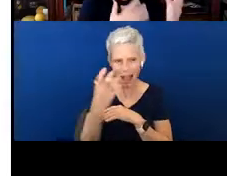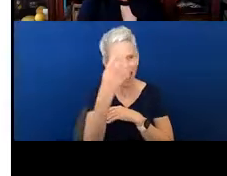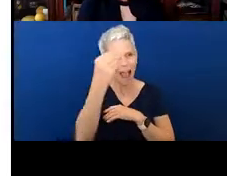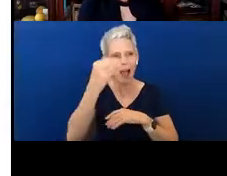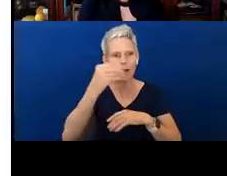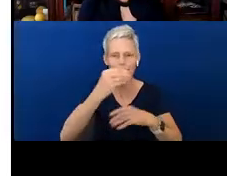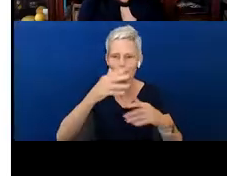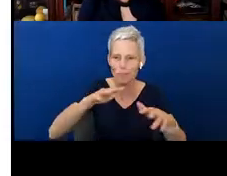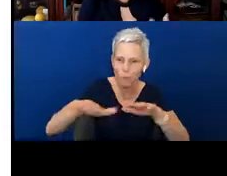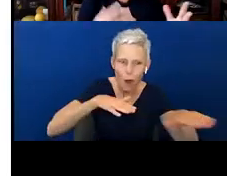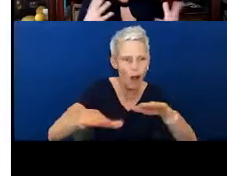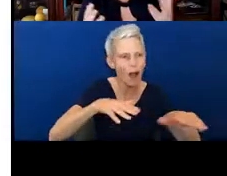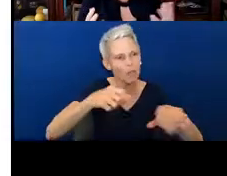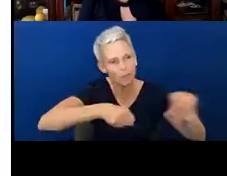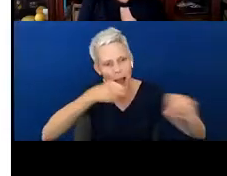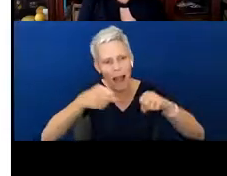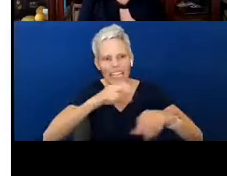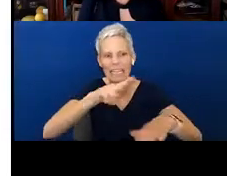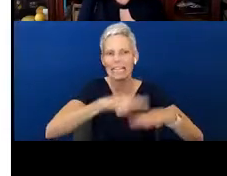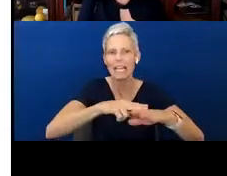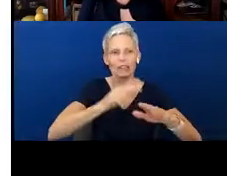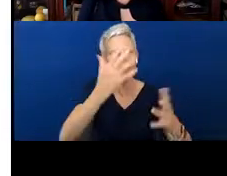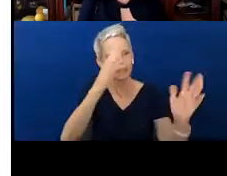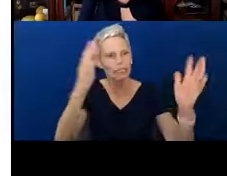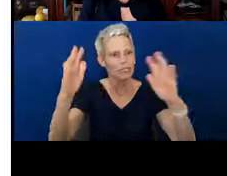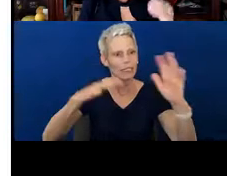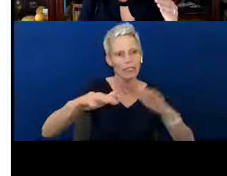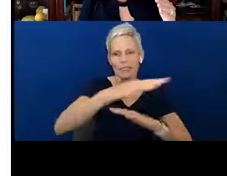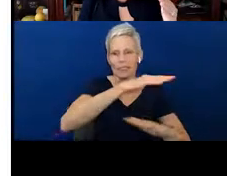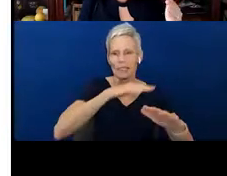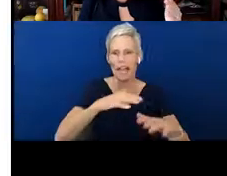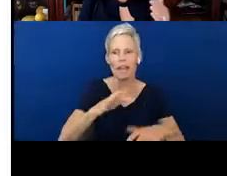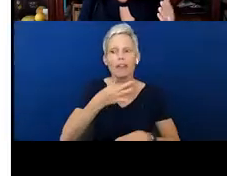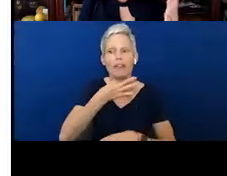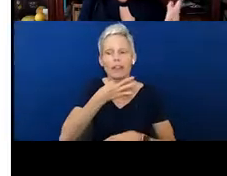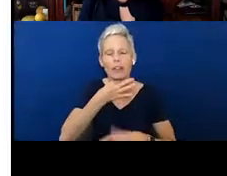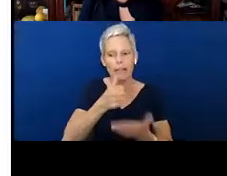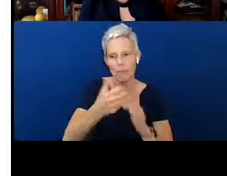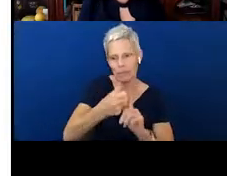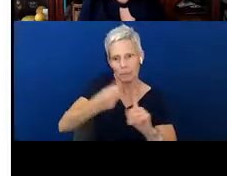different books and use that curiosity to really help expand and engage some of these activities.